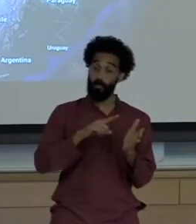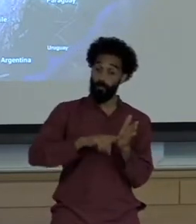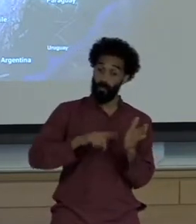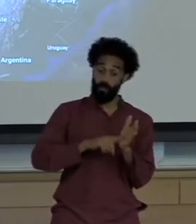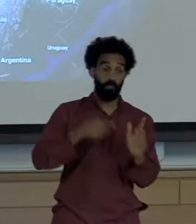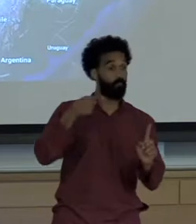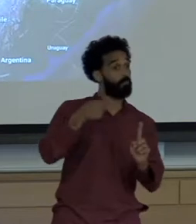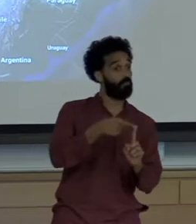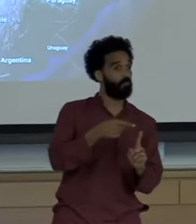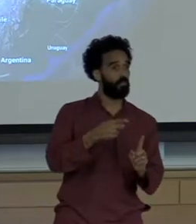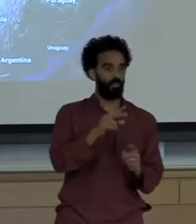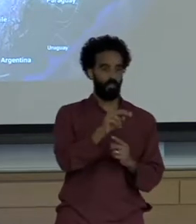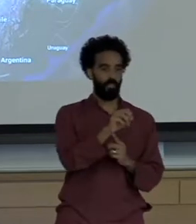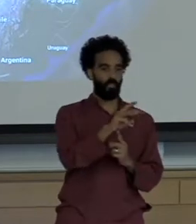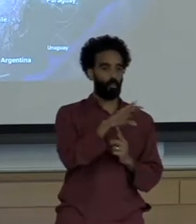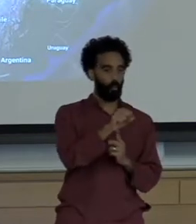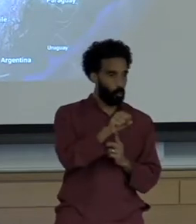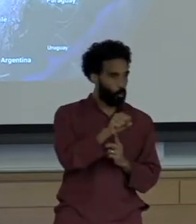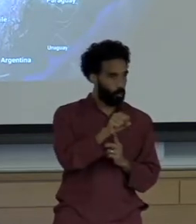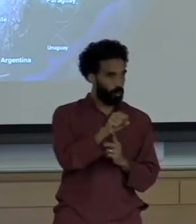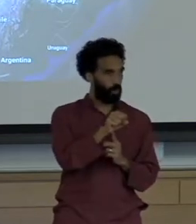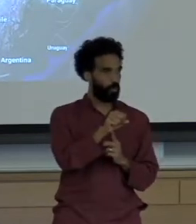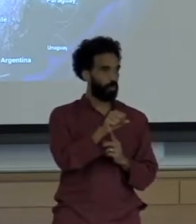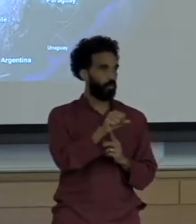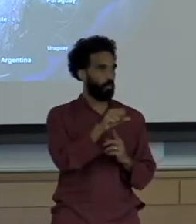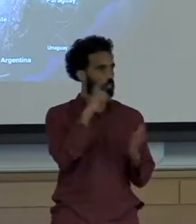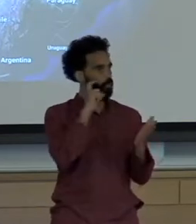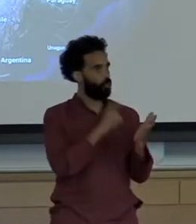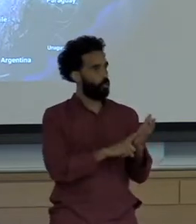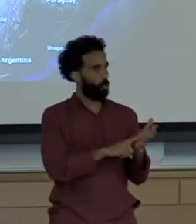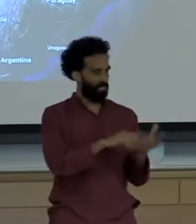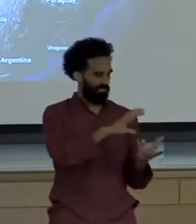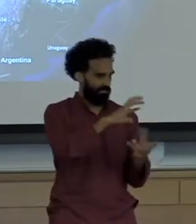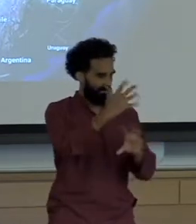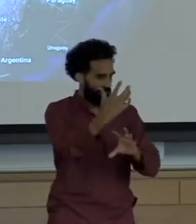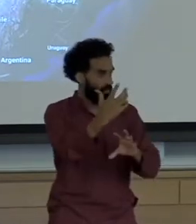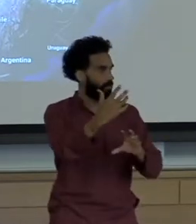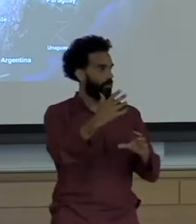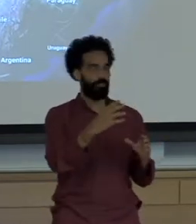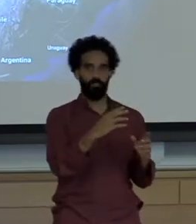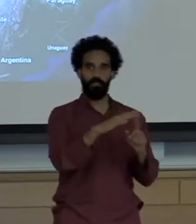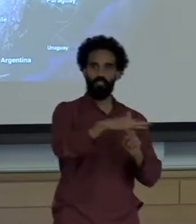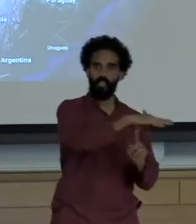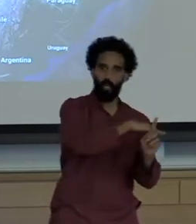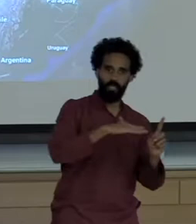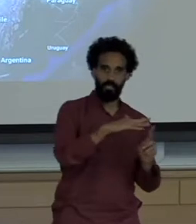Reports the stories of the environmental conflict and and risk that happens in this region